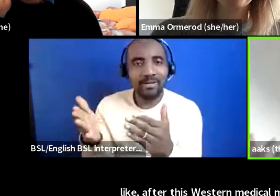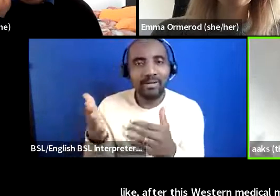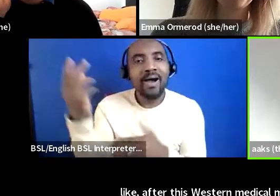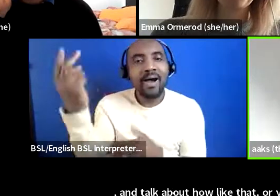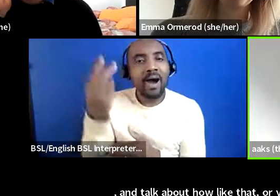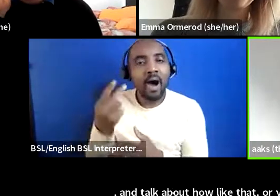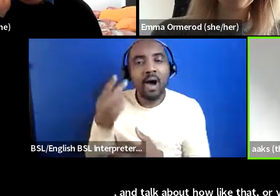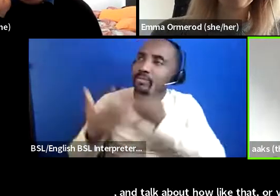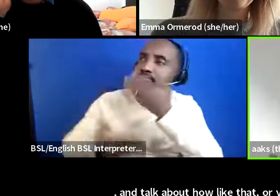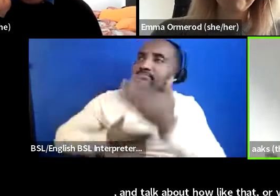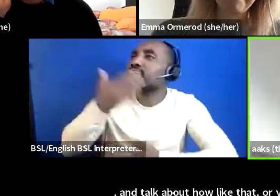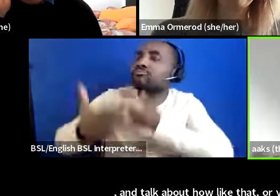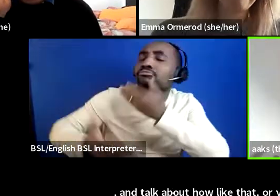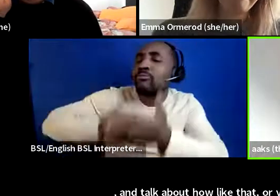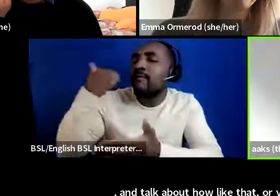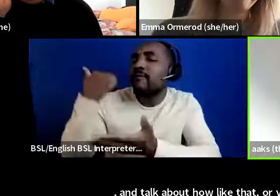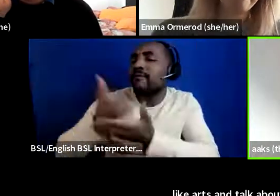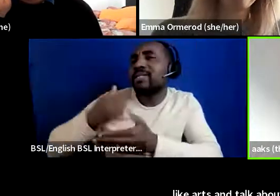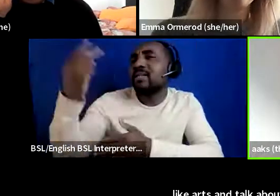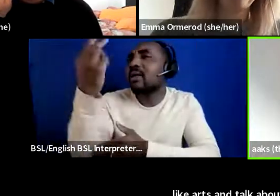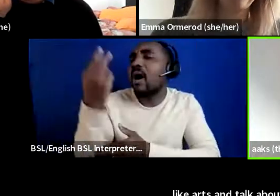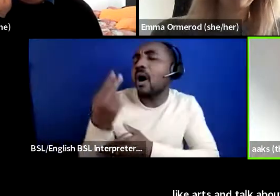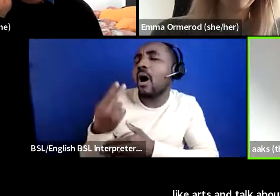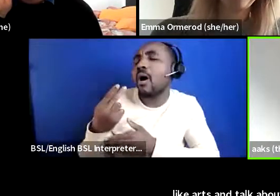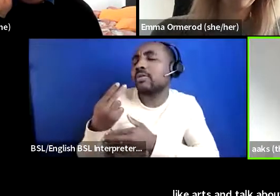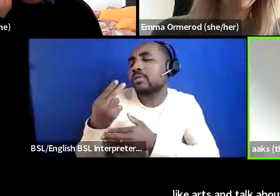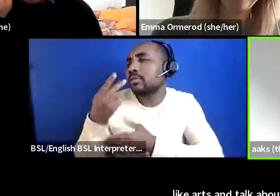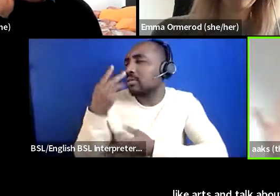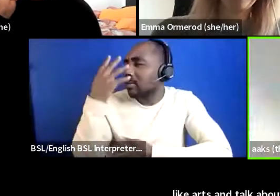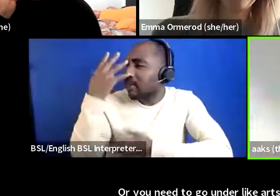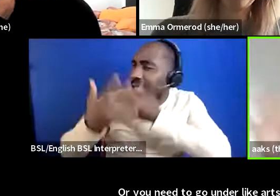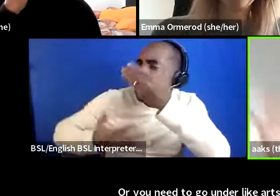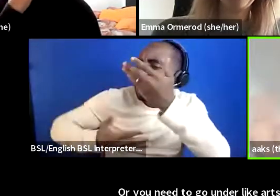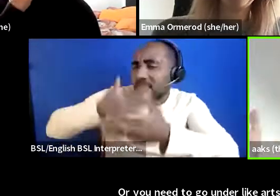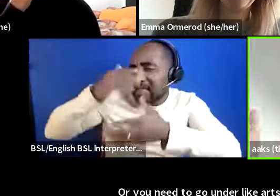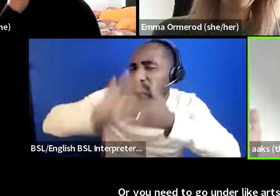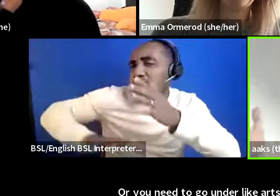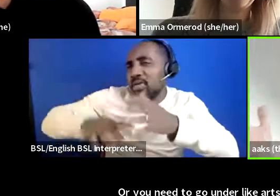making great art and how this is a great artistic experience and so i think one of that is messed up